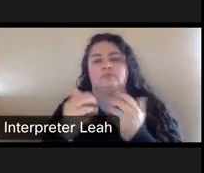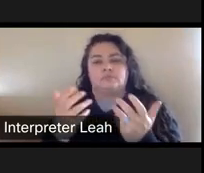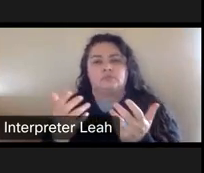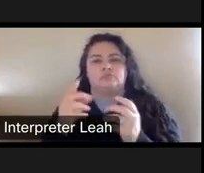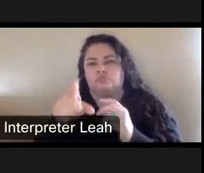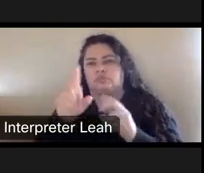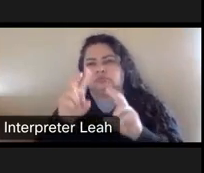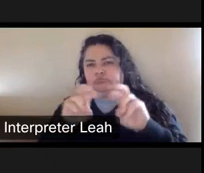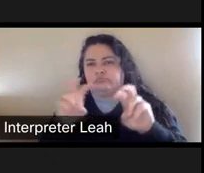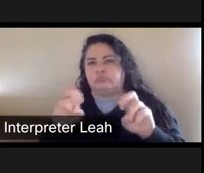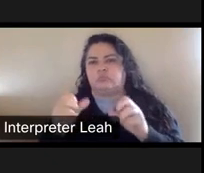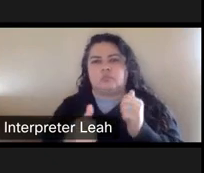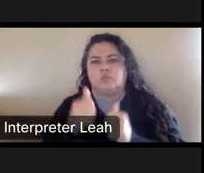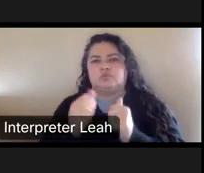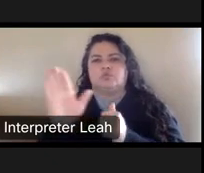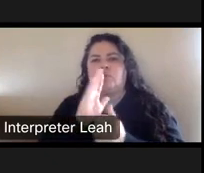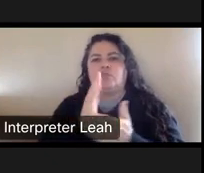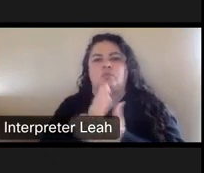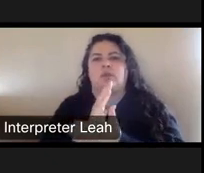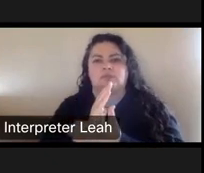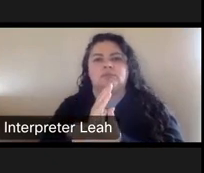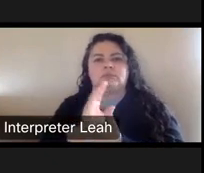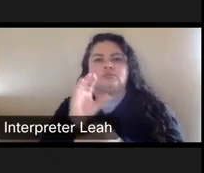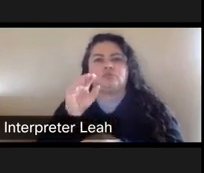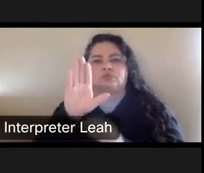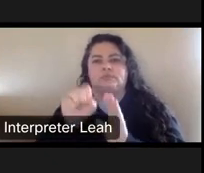Rights exist in your state next slide.